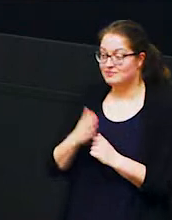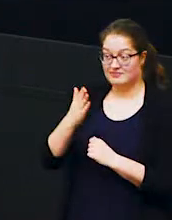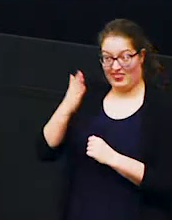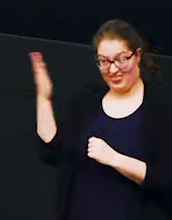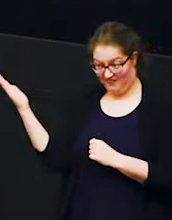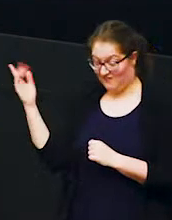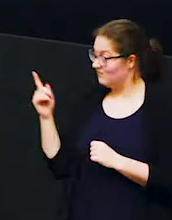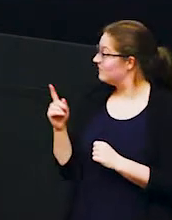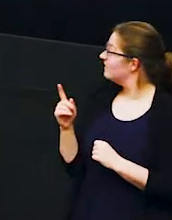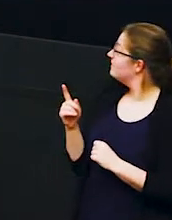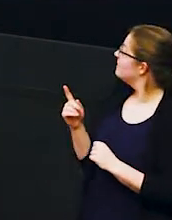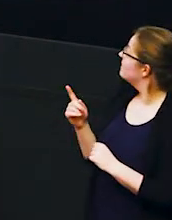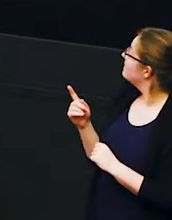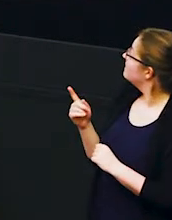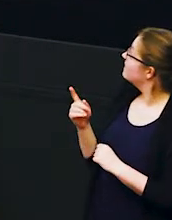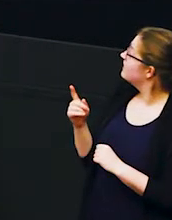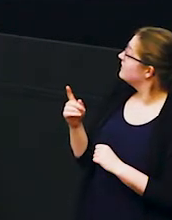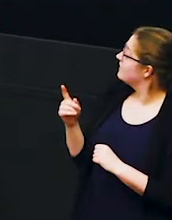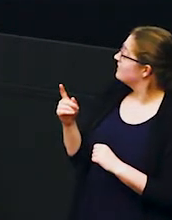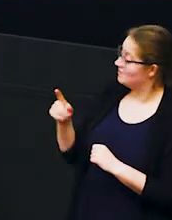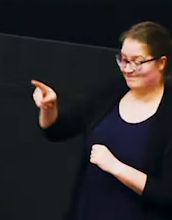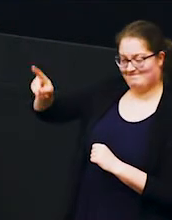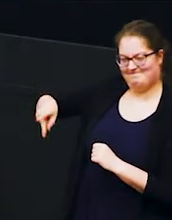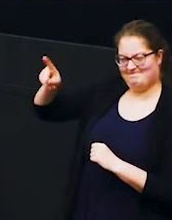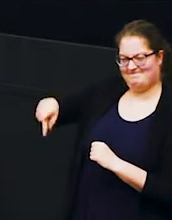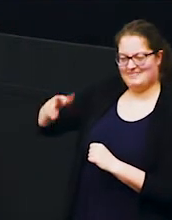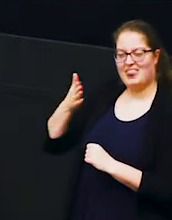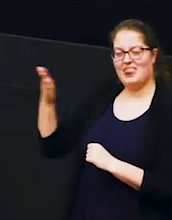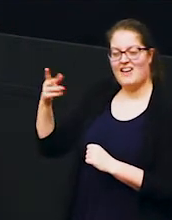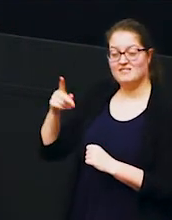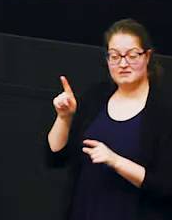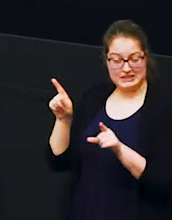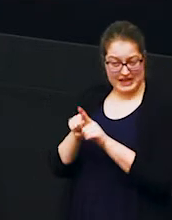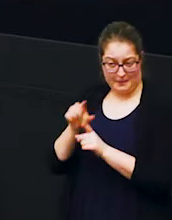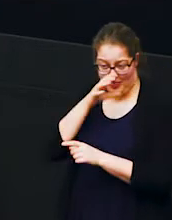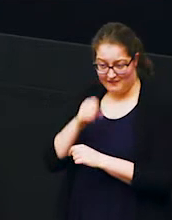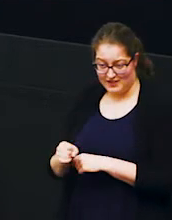of these photos top and bottom on the left are the same one individual and you can see that